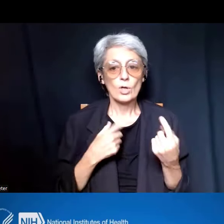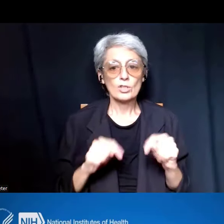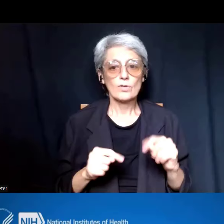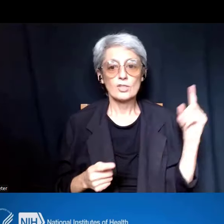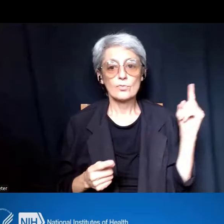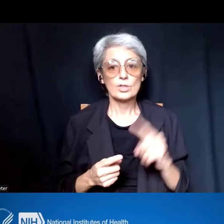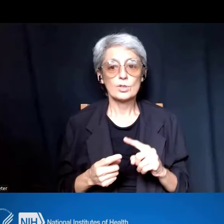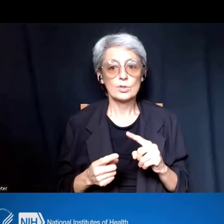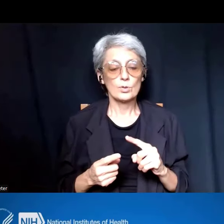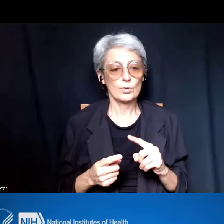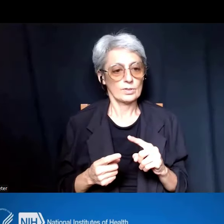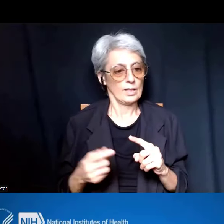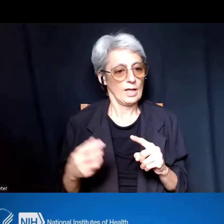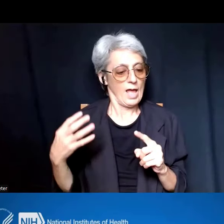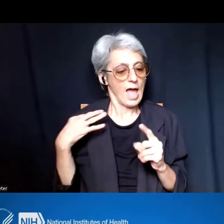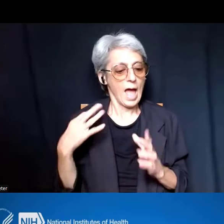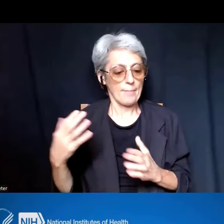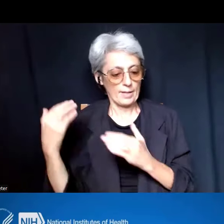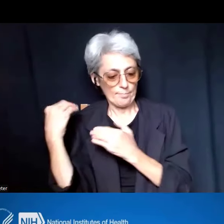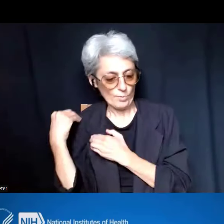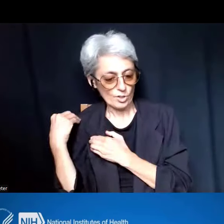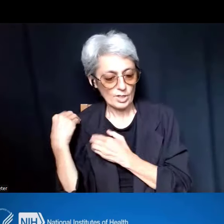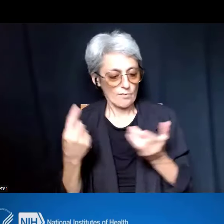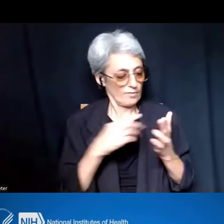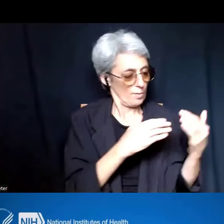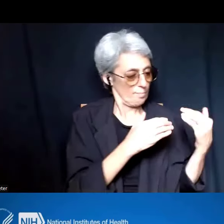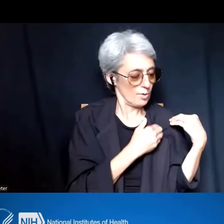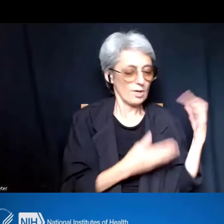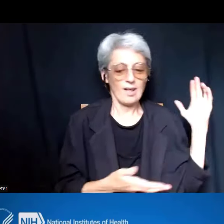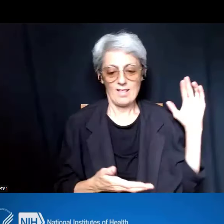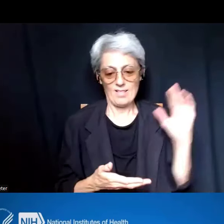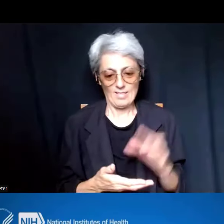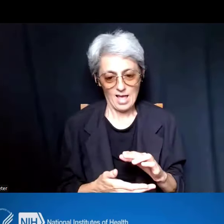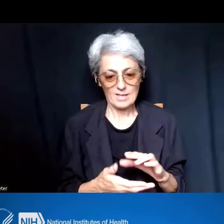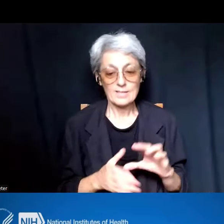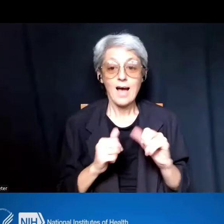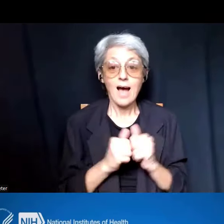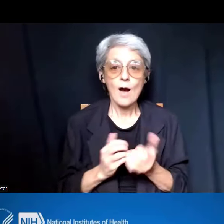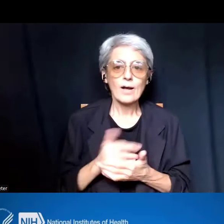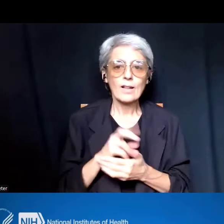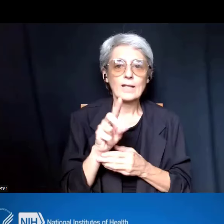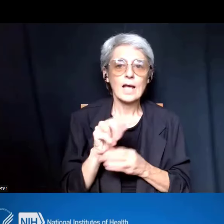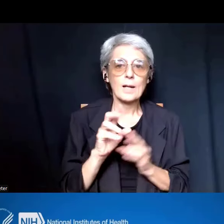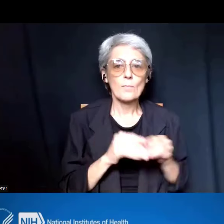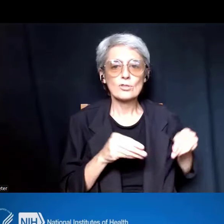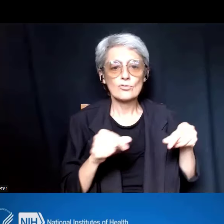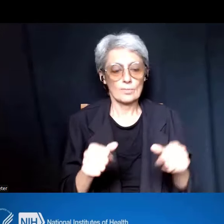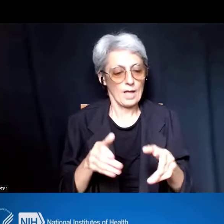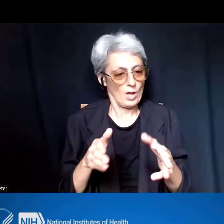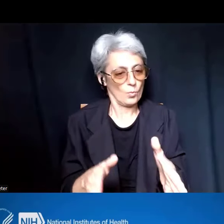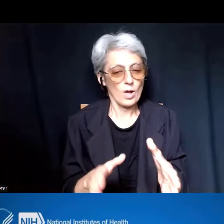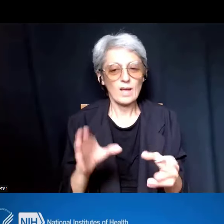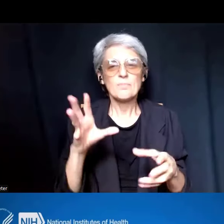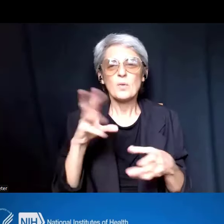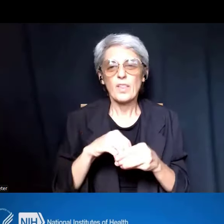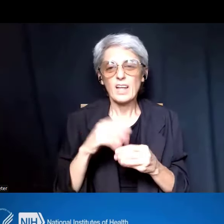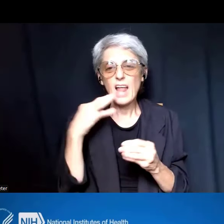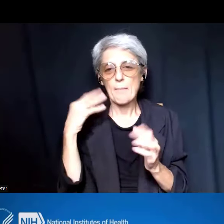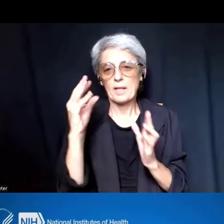and reviewer burden by streamlining some of the data that is collected within the application, and also to enhance